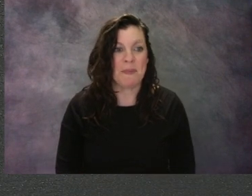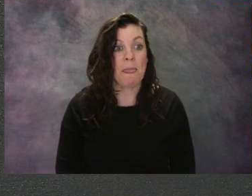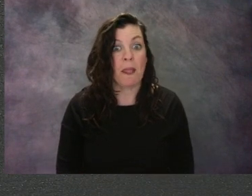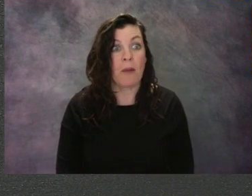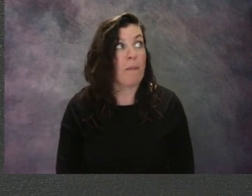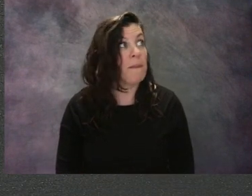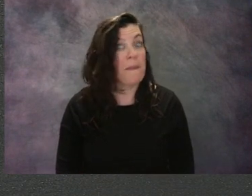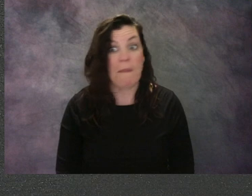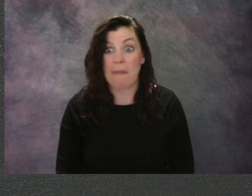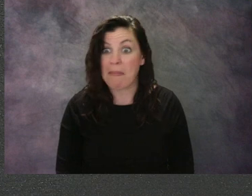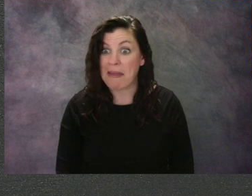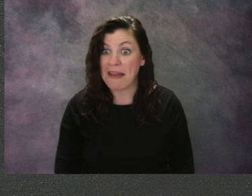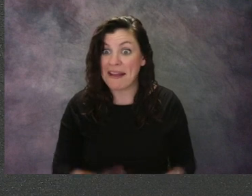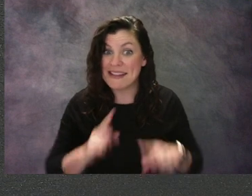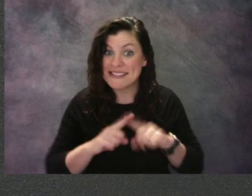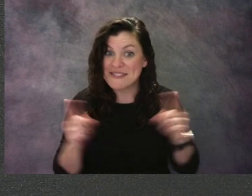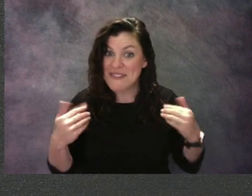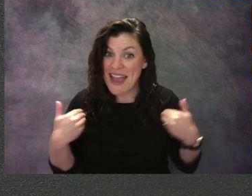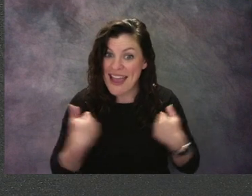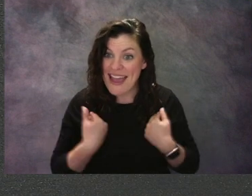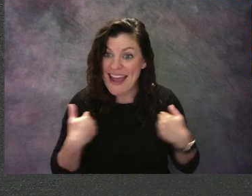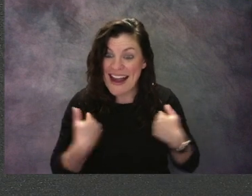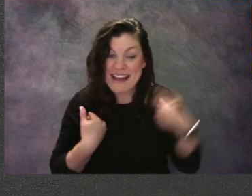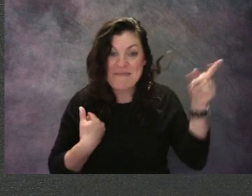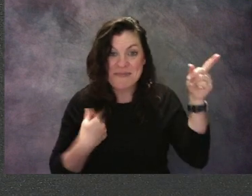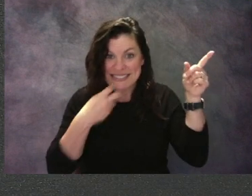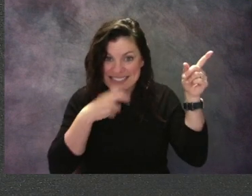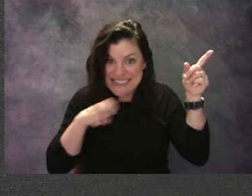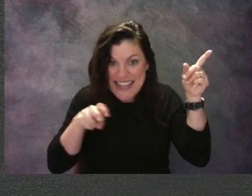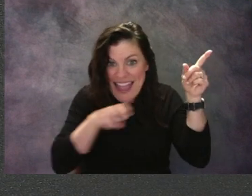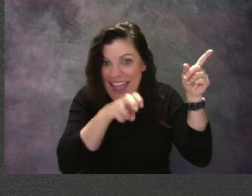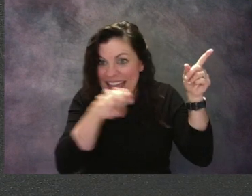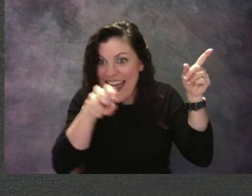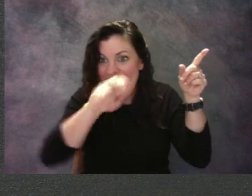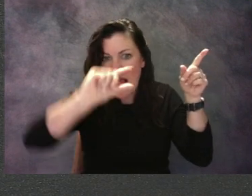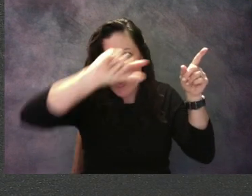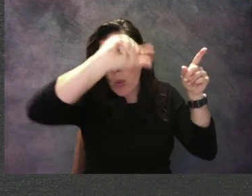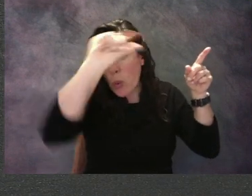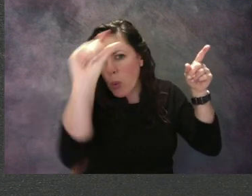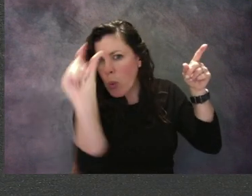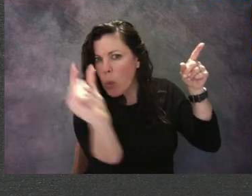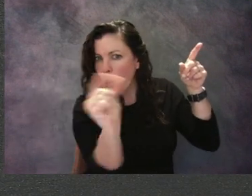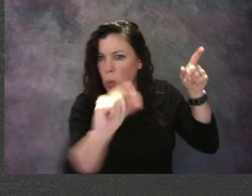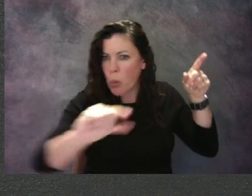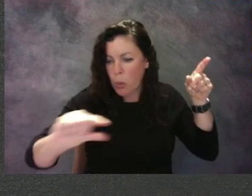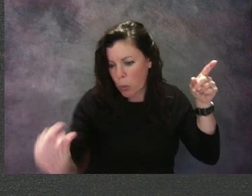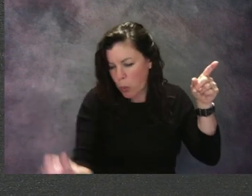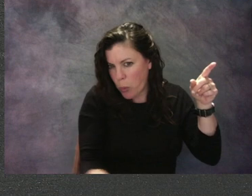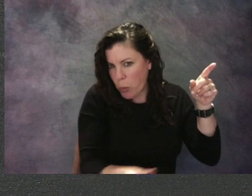Some different types of animals. We've got snakes. Look at that wavy line that that snake would use.